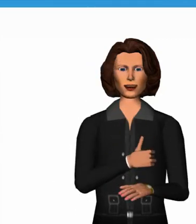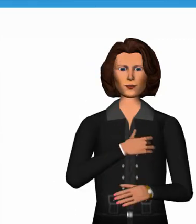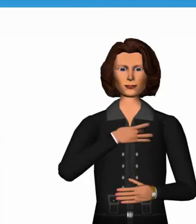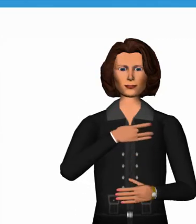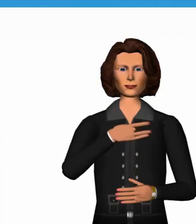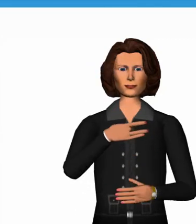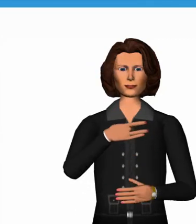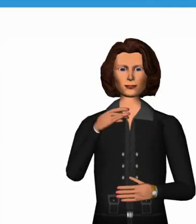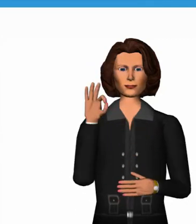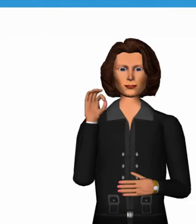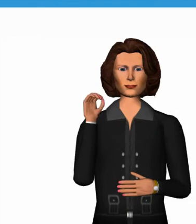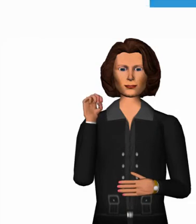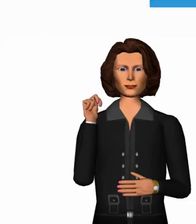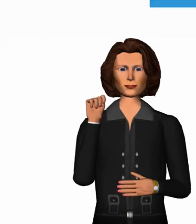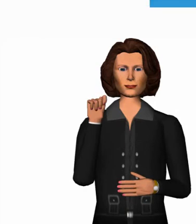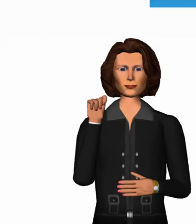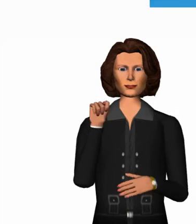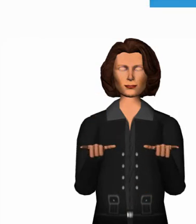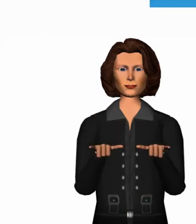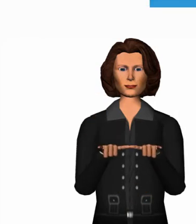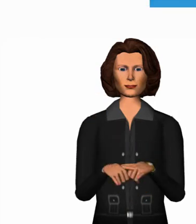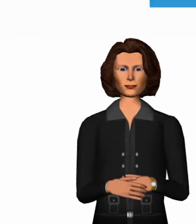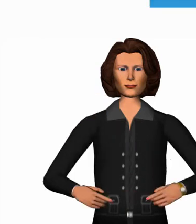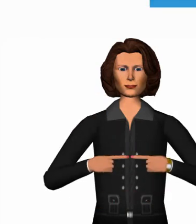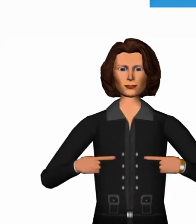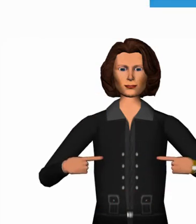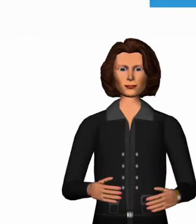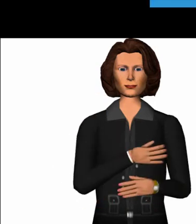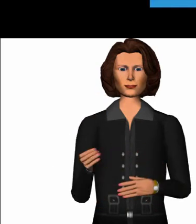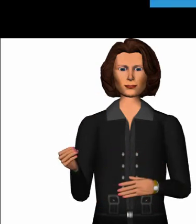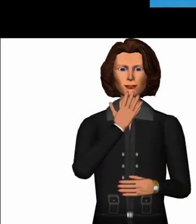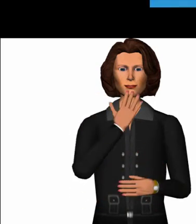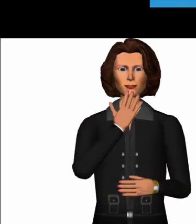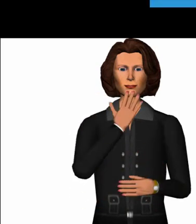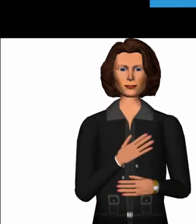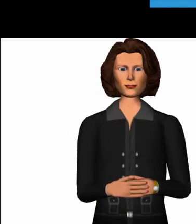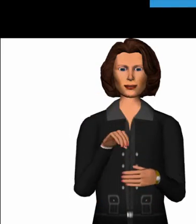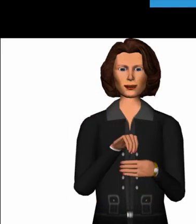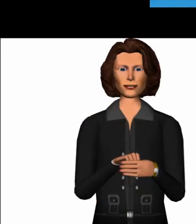contrast and color.